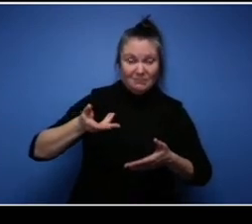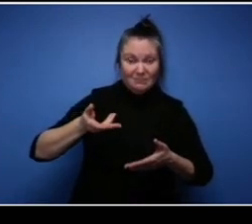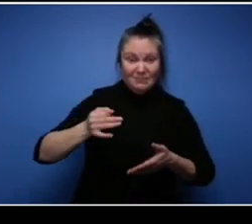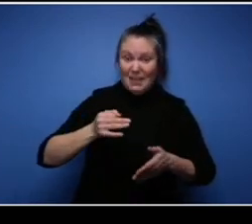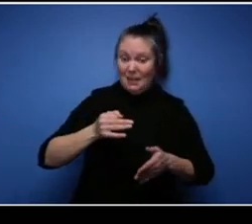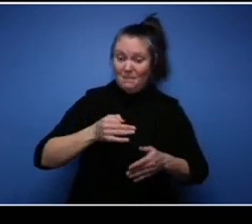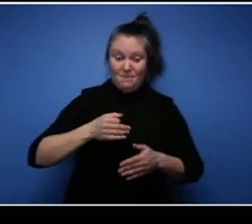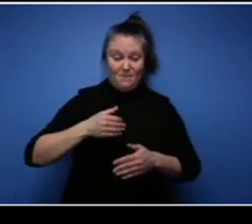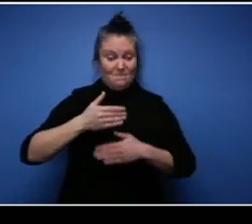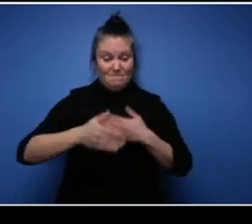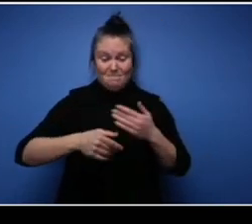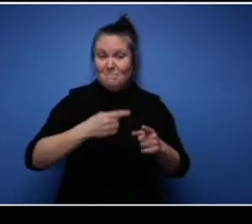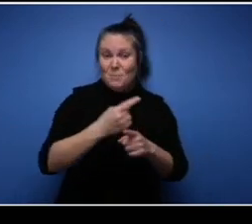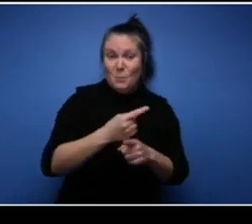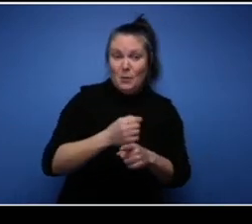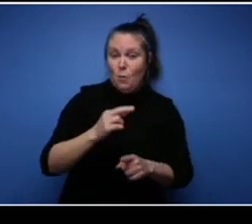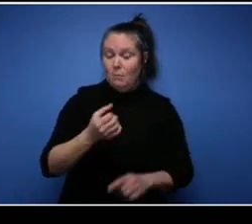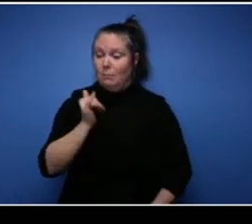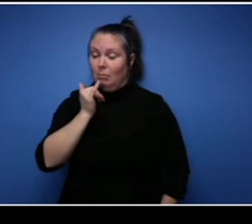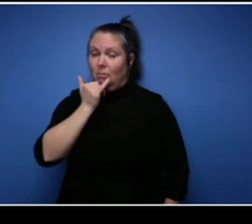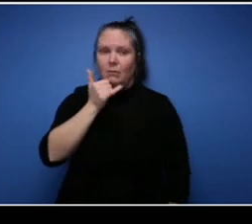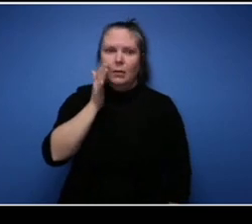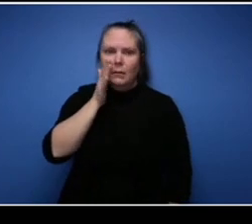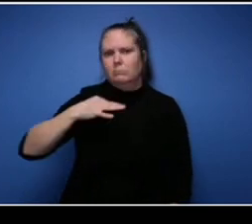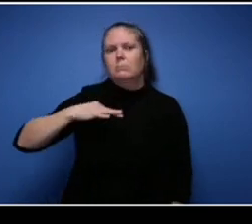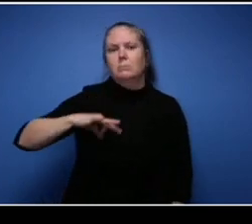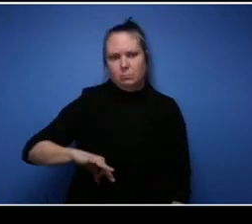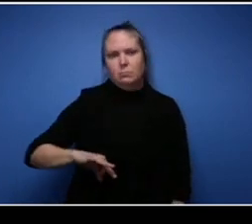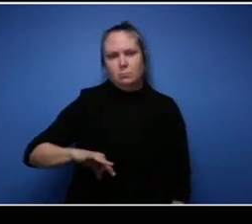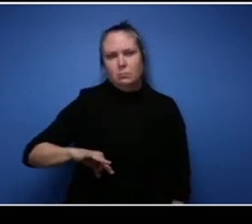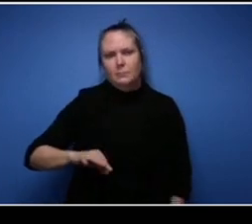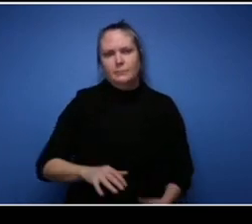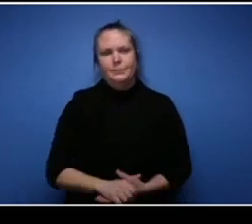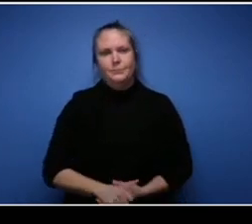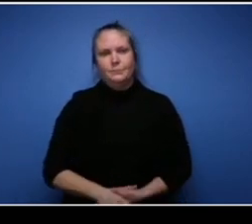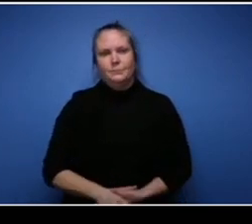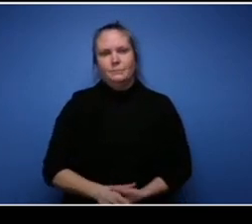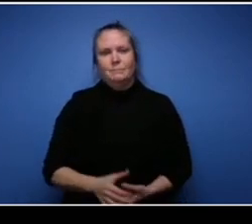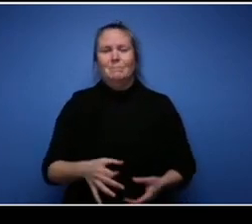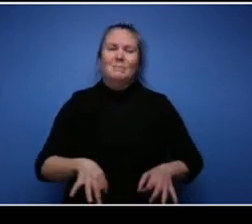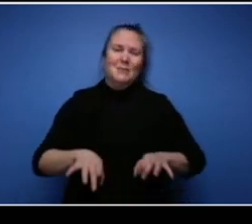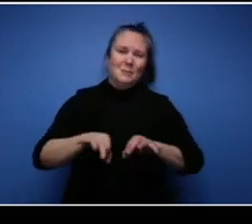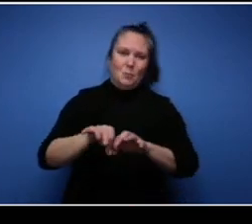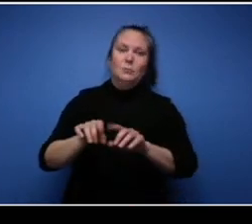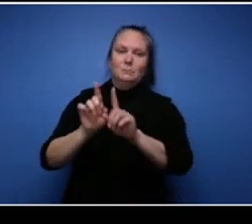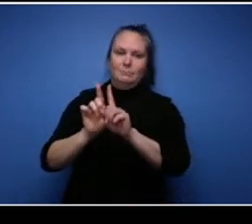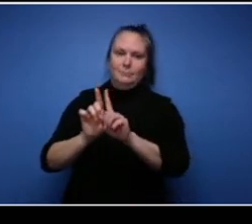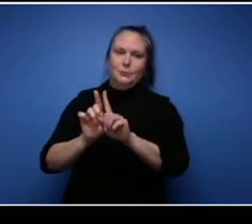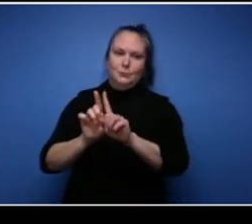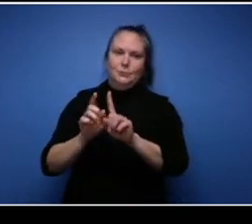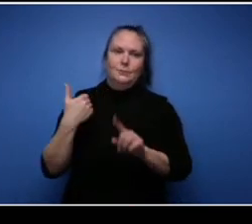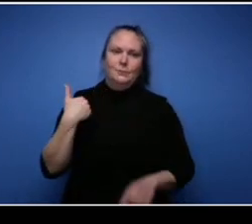do something else but it's important to have a mentor. And also believe in yourself because